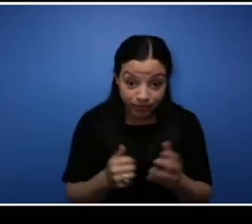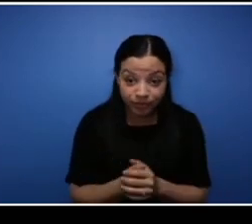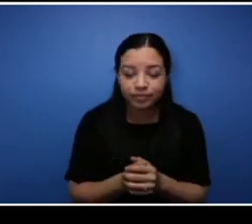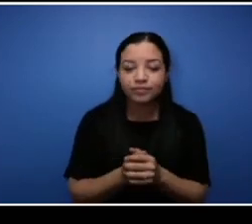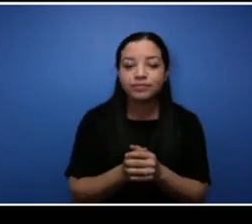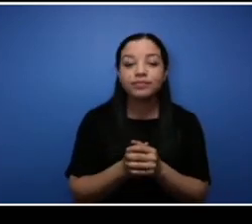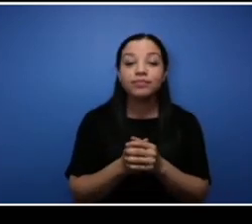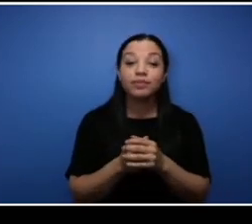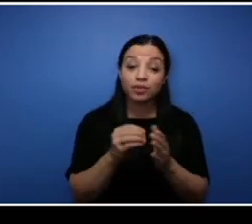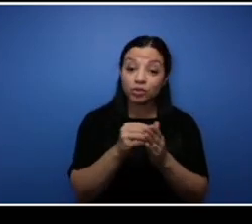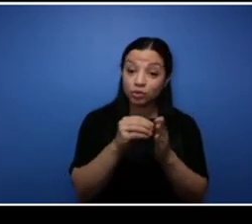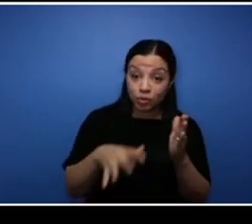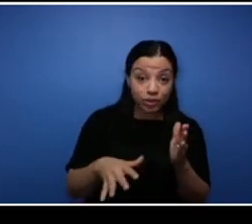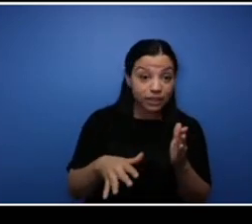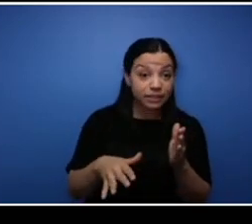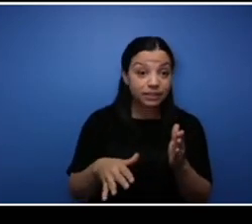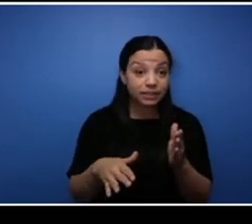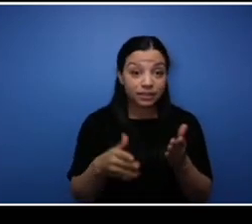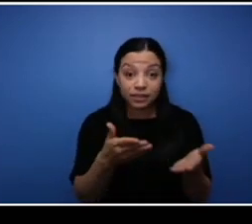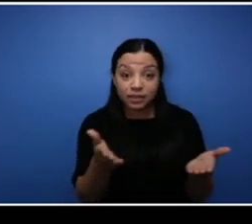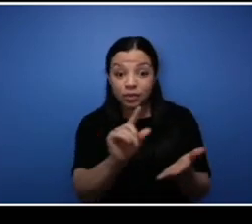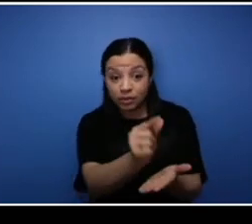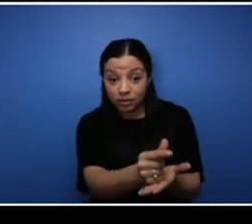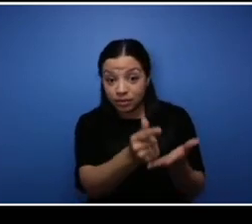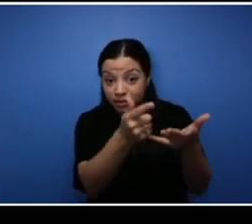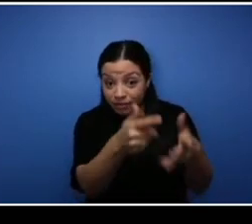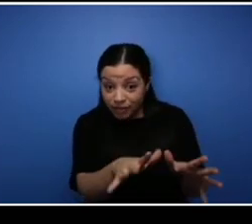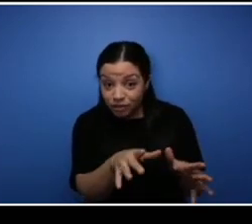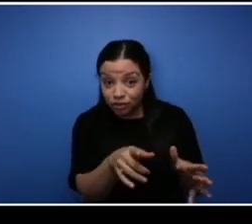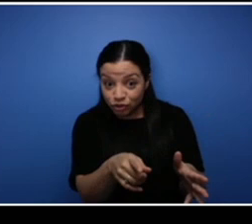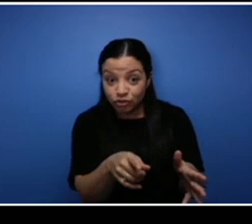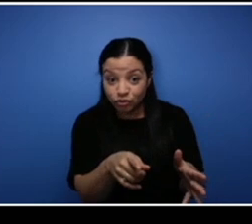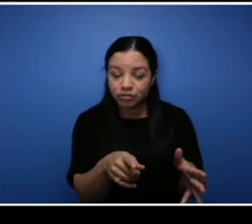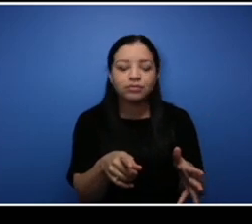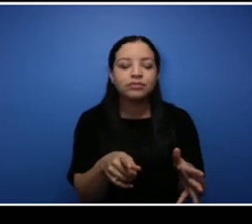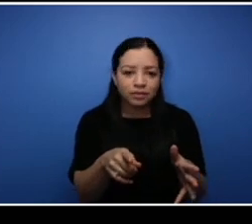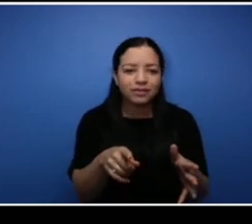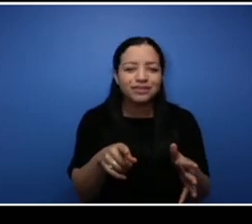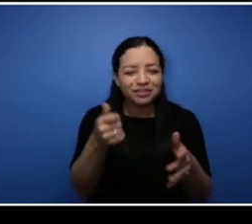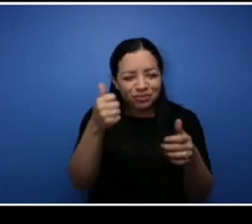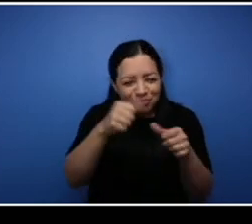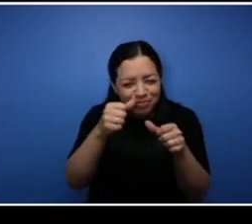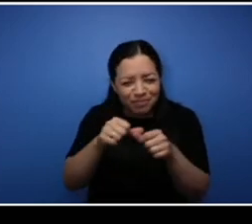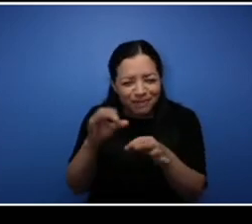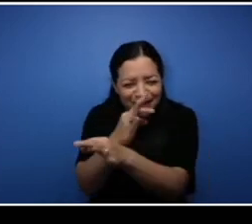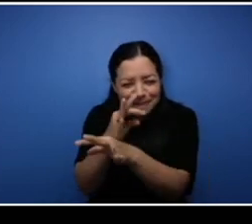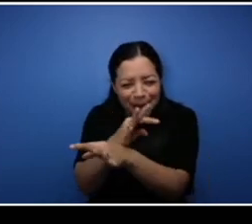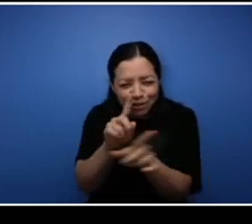or graduates of NSCC, please don't forget to complete the feedback survey to be entered